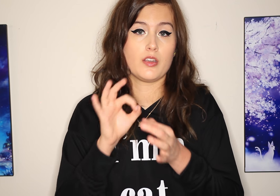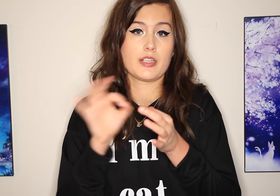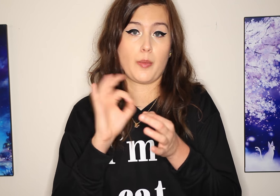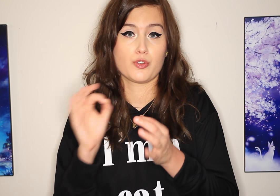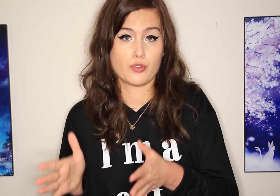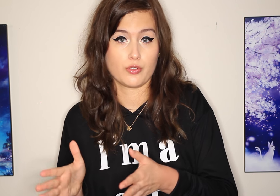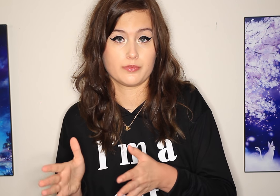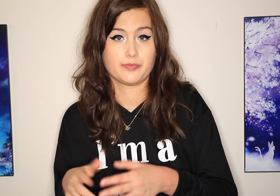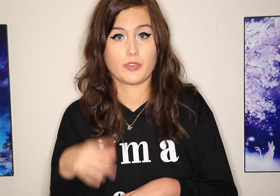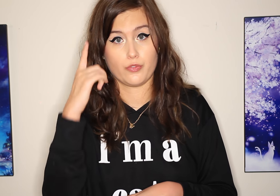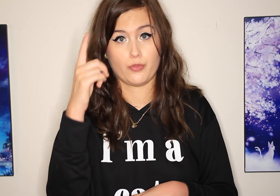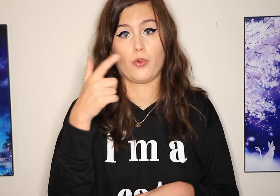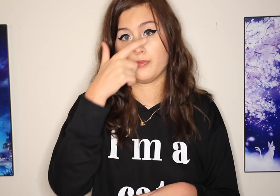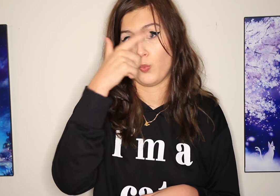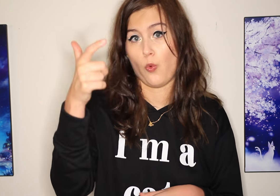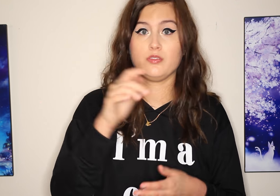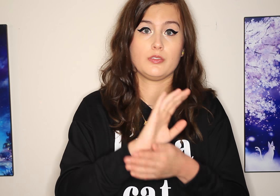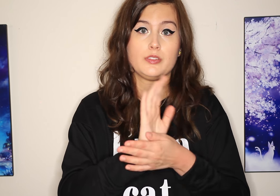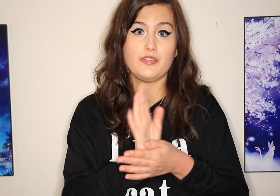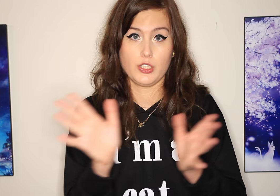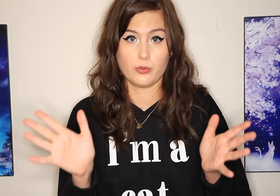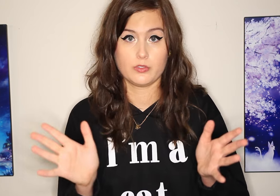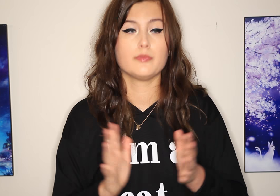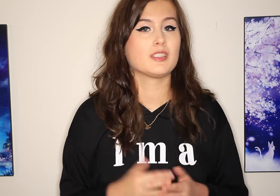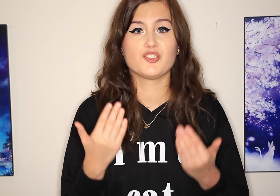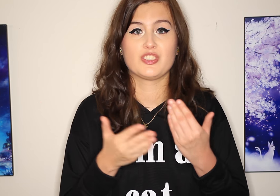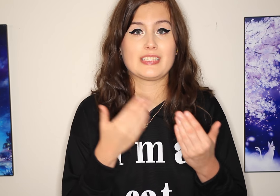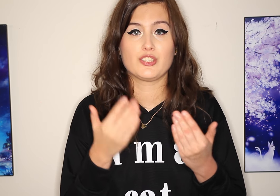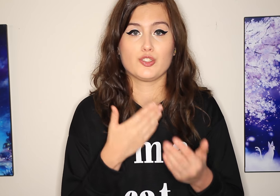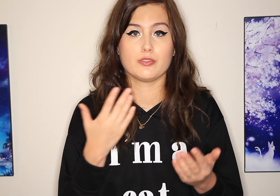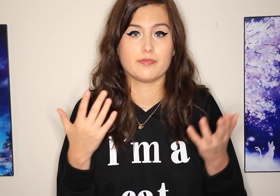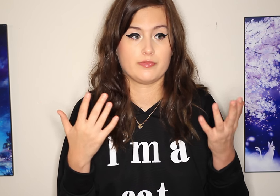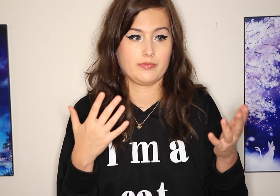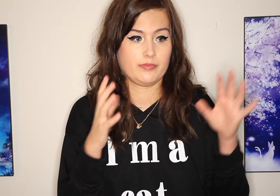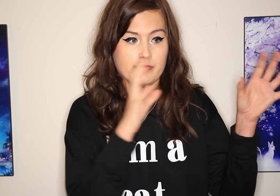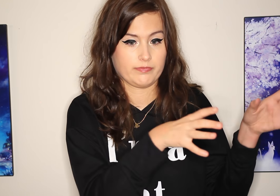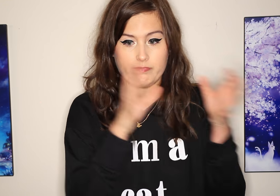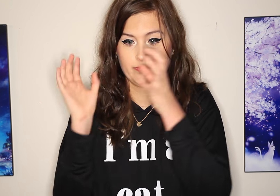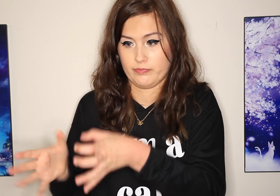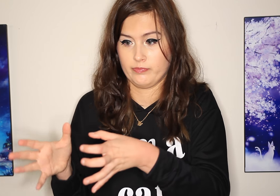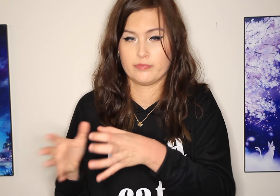A captioner for watching the videos. It’s easier that way.